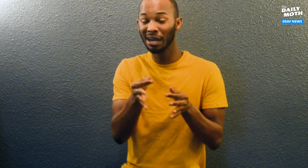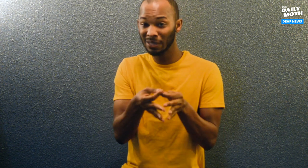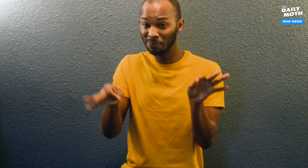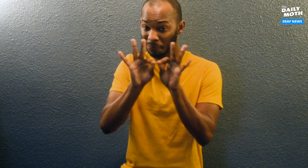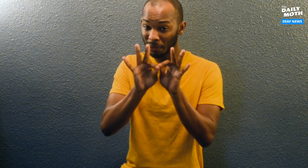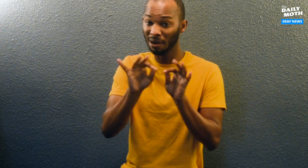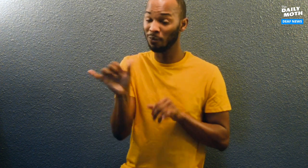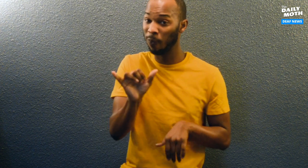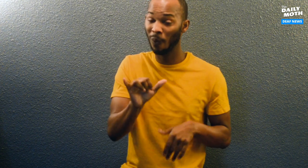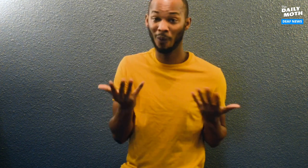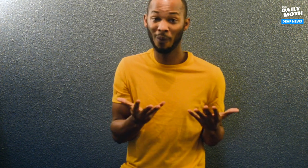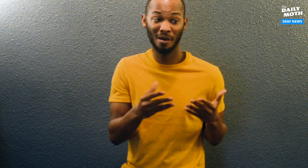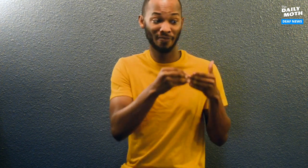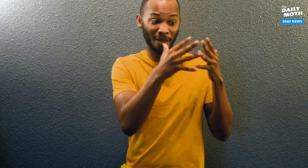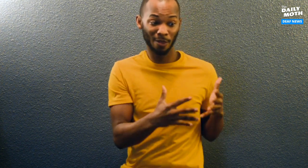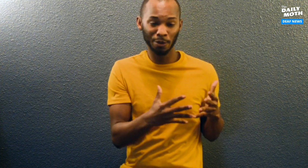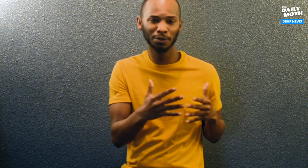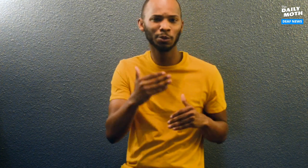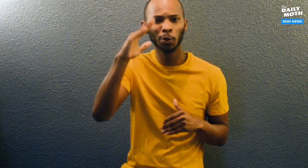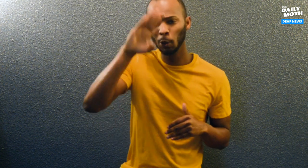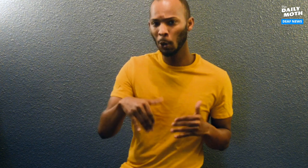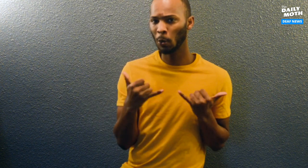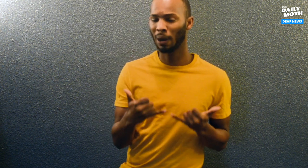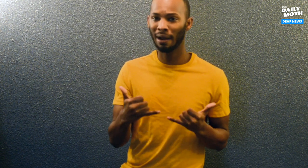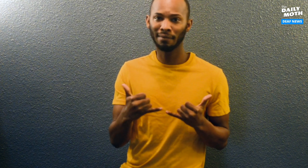It's also important that church leaders should know